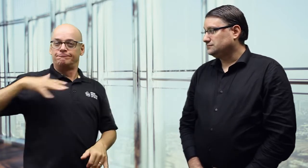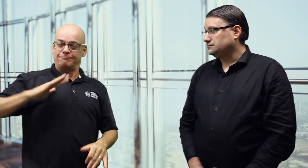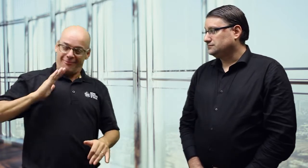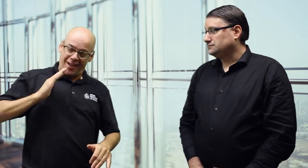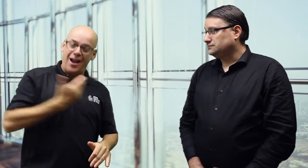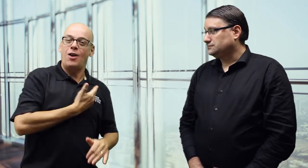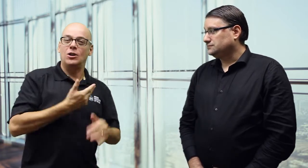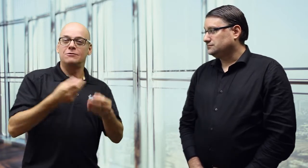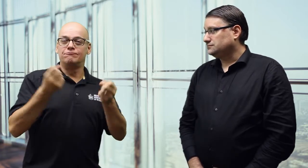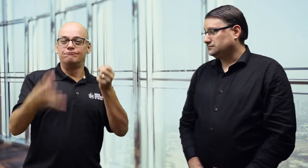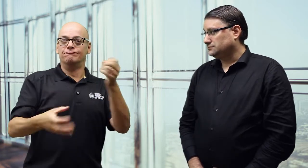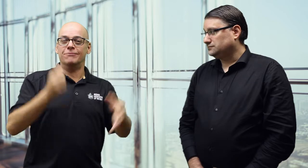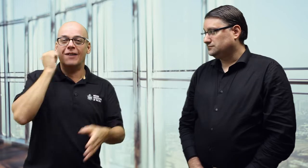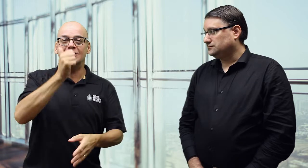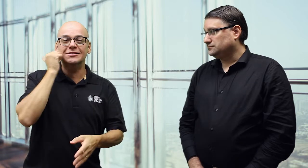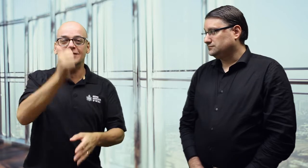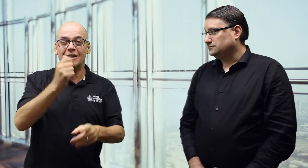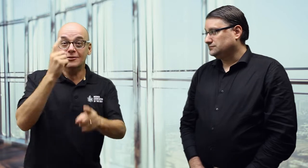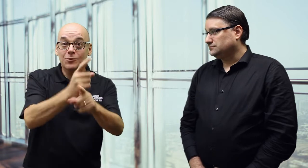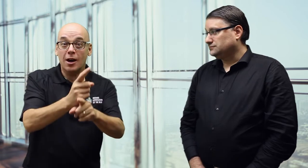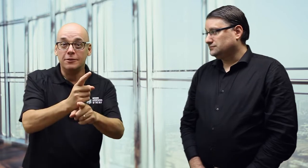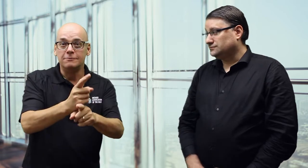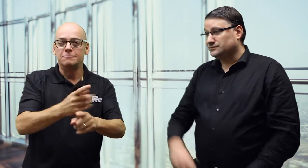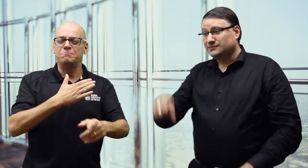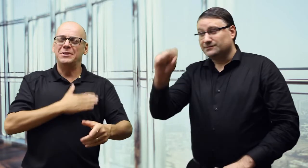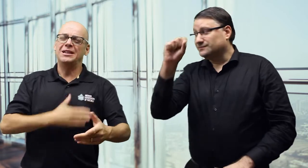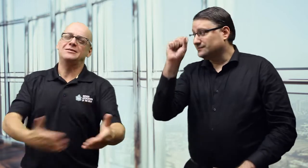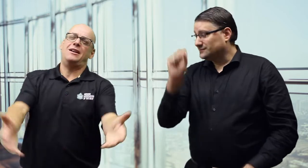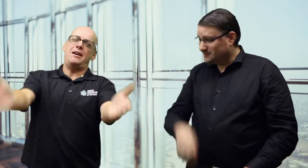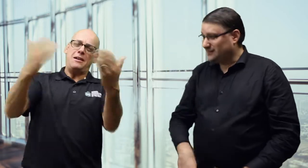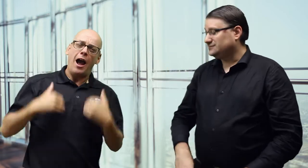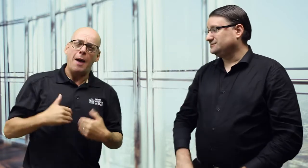After all, ASL and LSQ is what we use everyday, right? Please come!